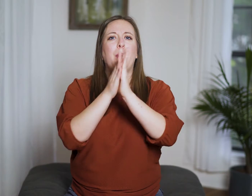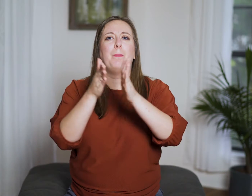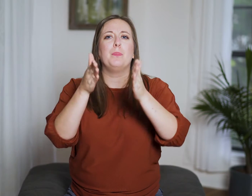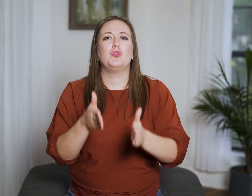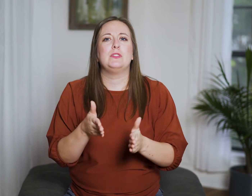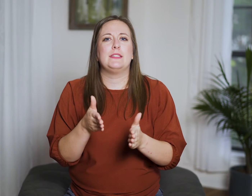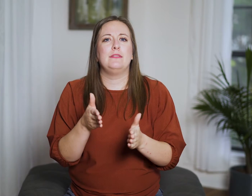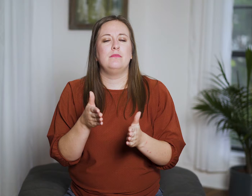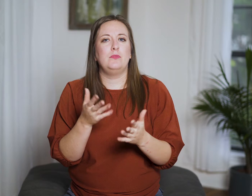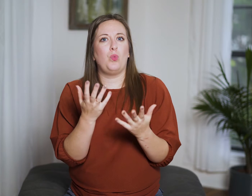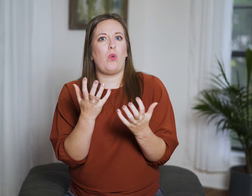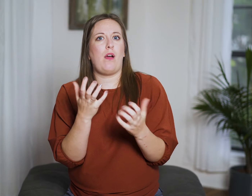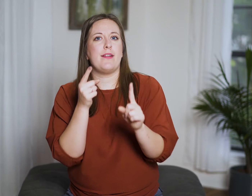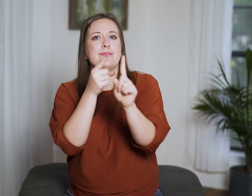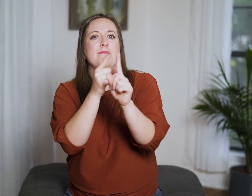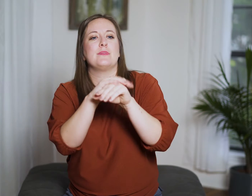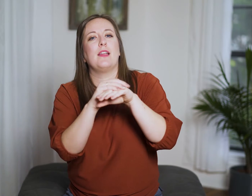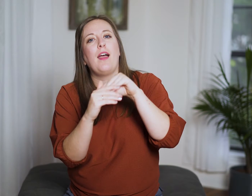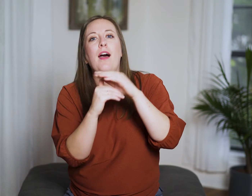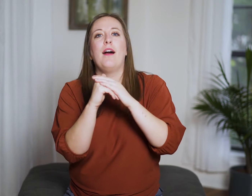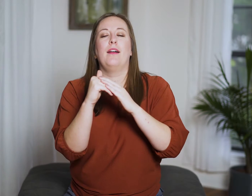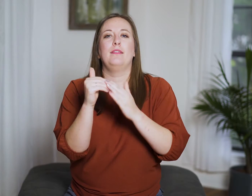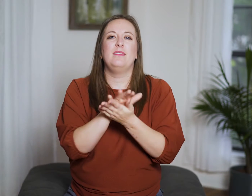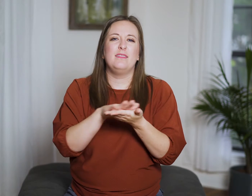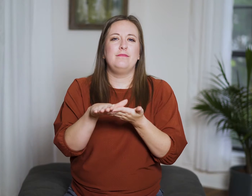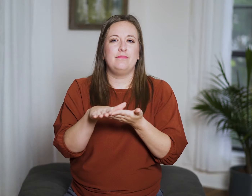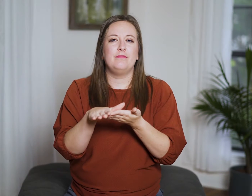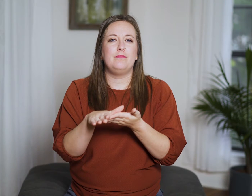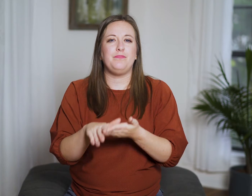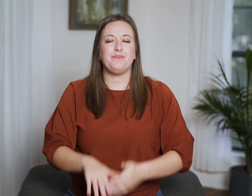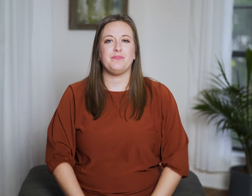kind of person you want to be.”